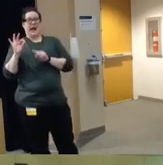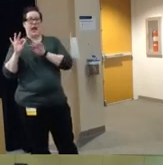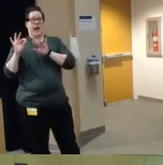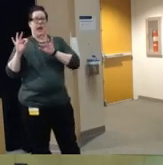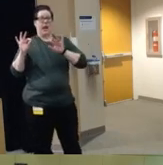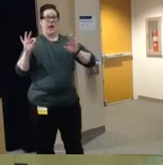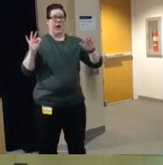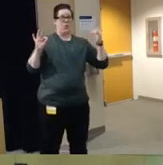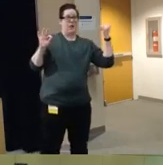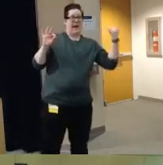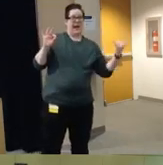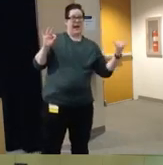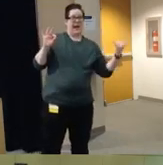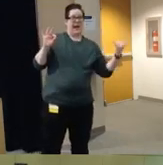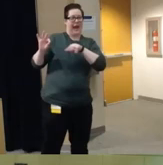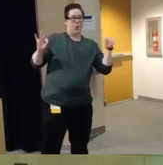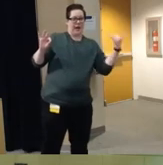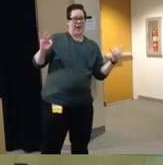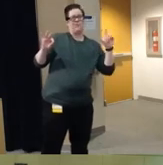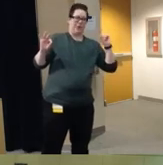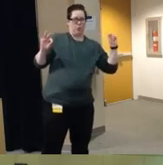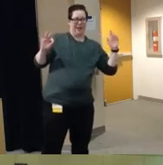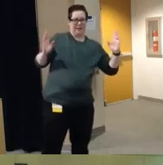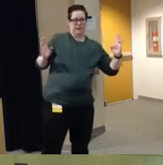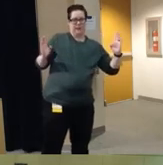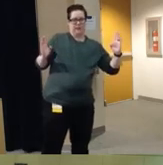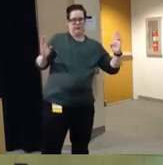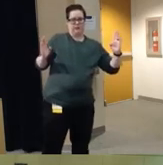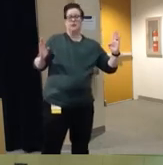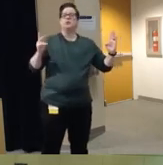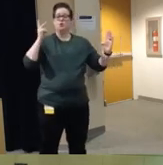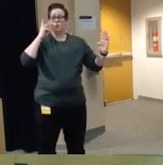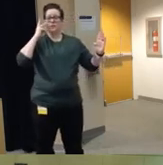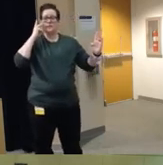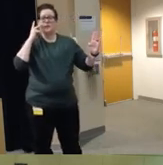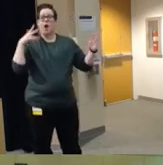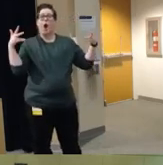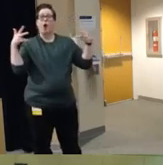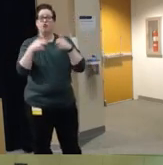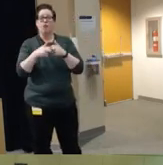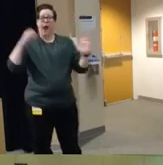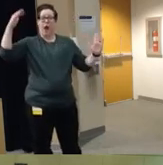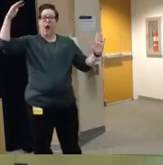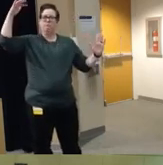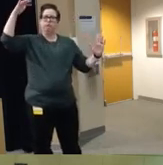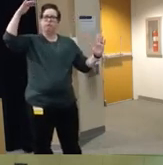figure goes um up through 2020 um as you can see motor vehicle crashes have decreased significantly